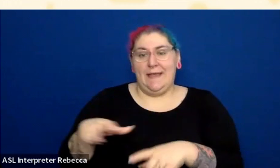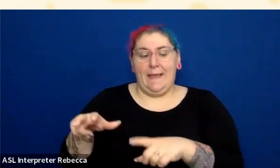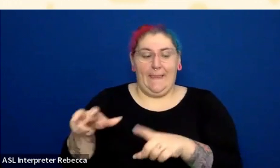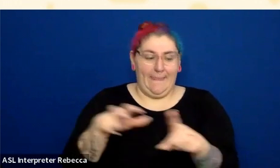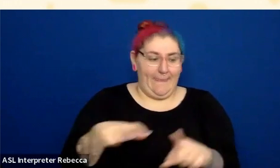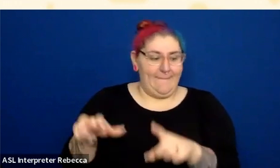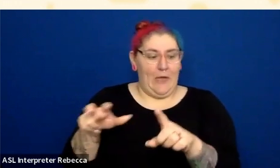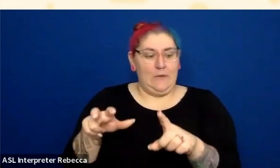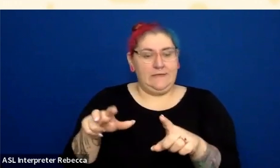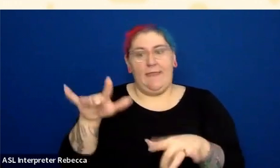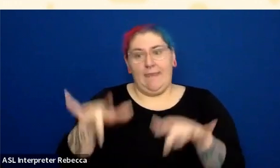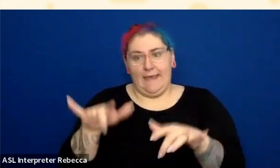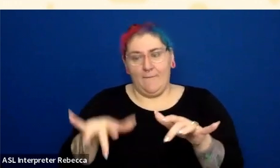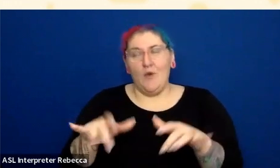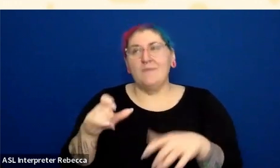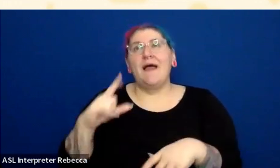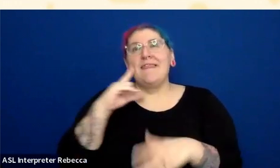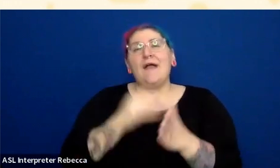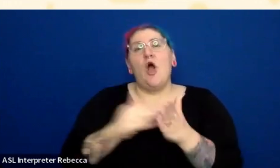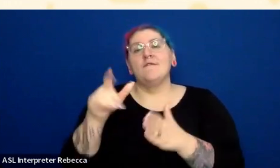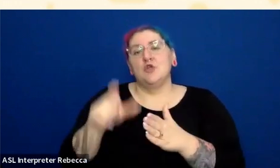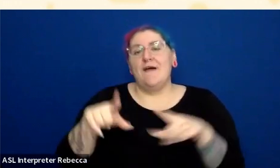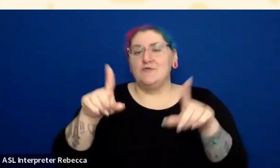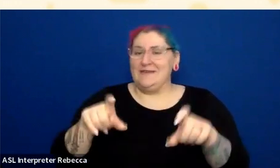Or I will often just do my contrast testing.